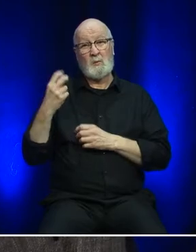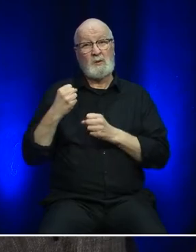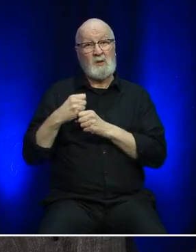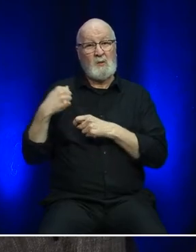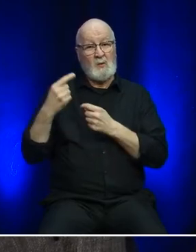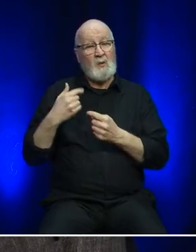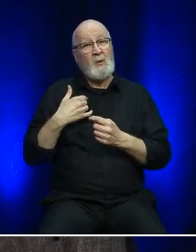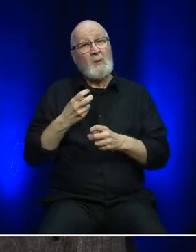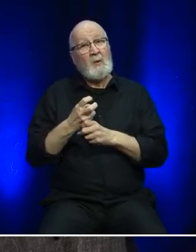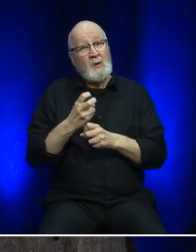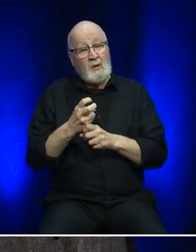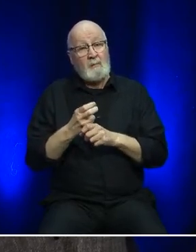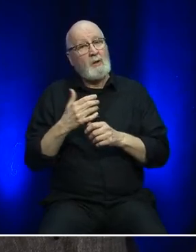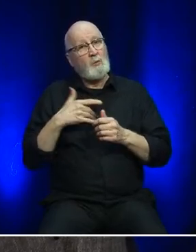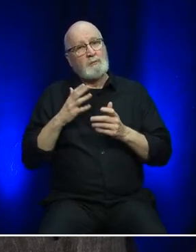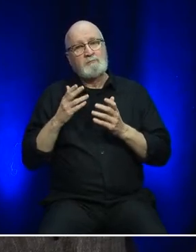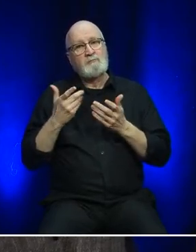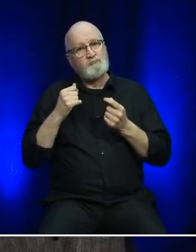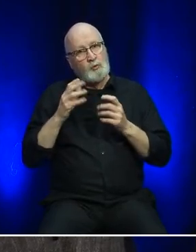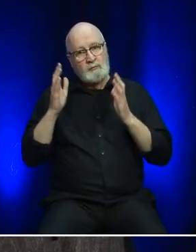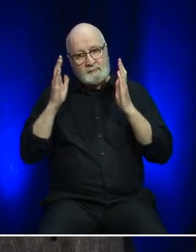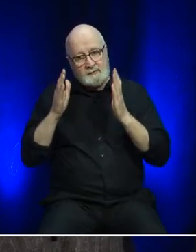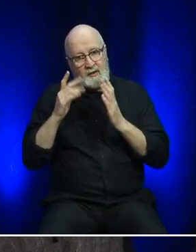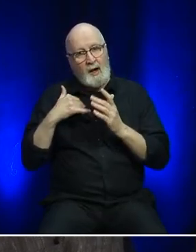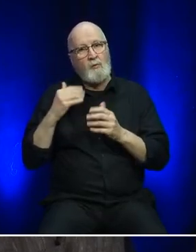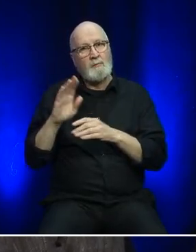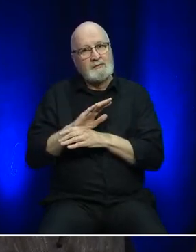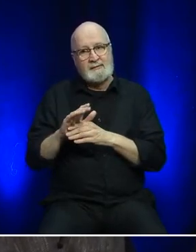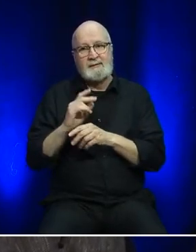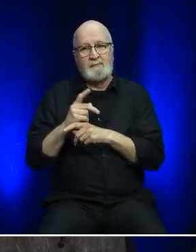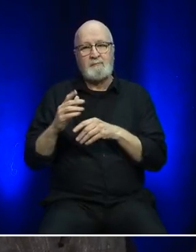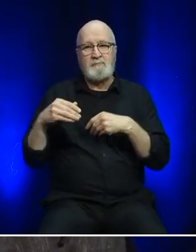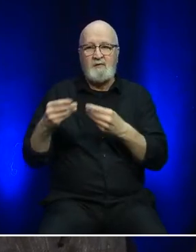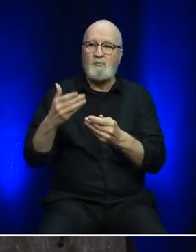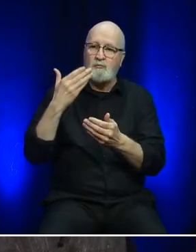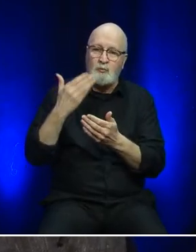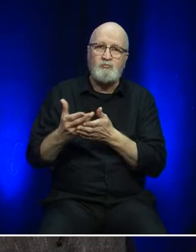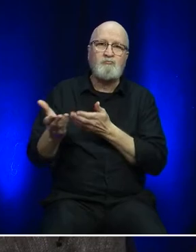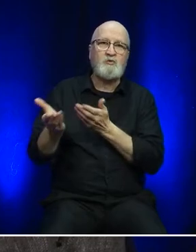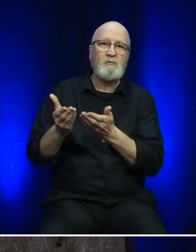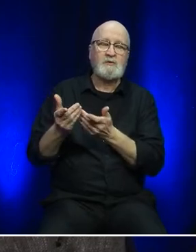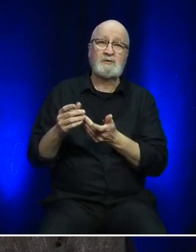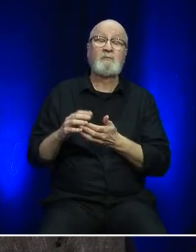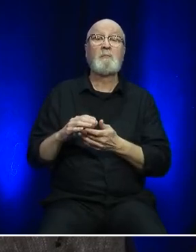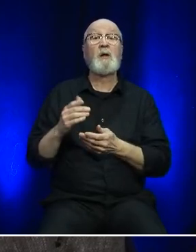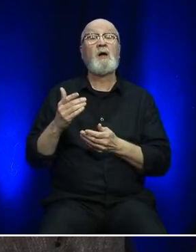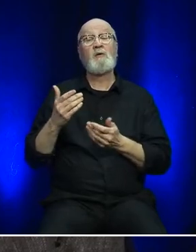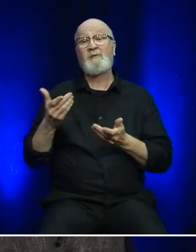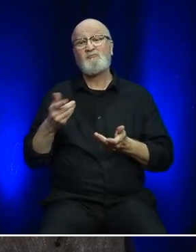to our customers and our service. Our success is a result of our employees and I want